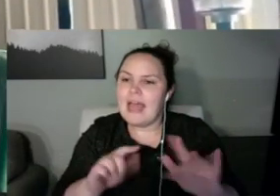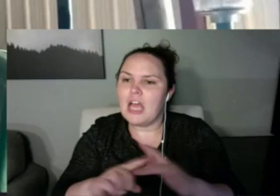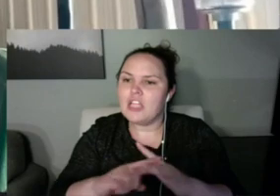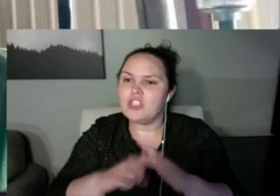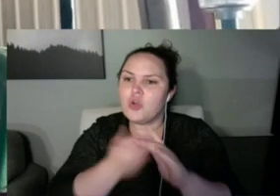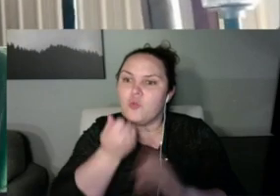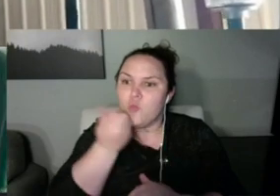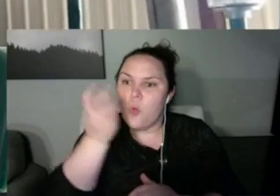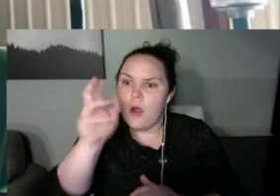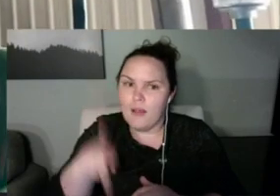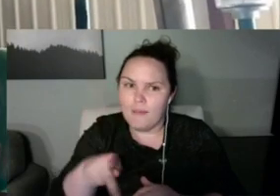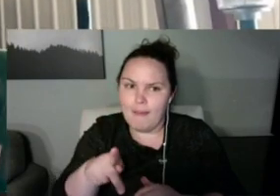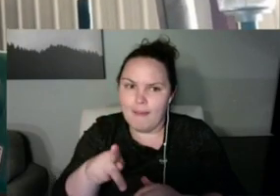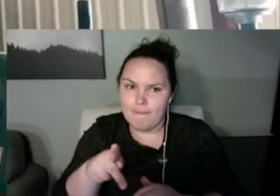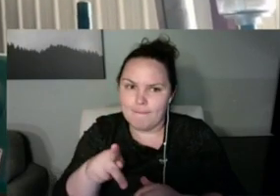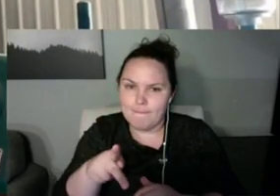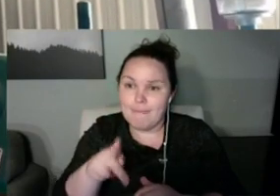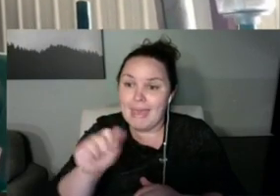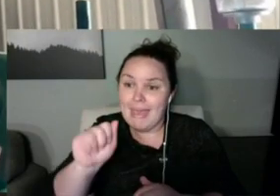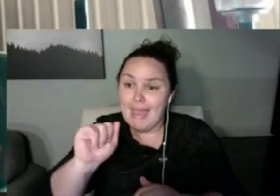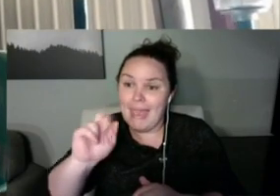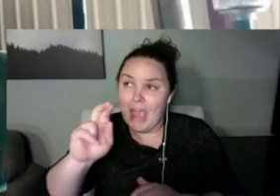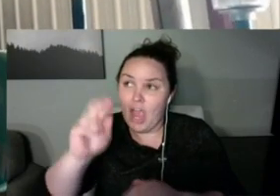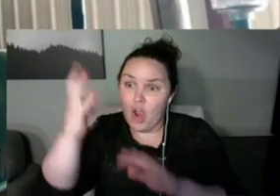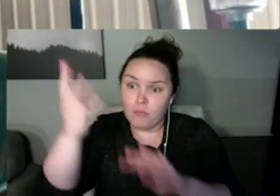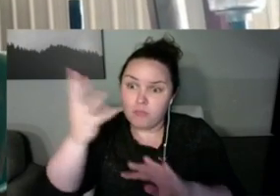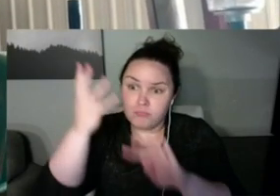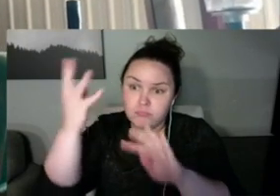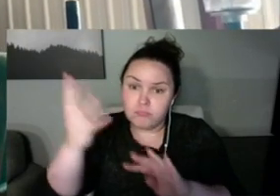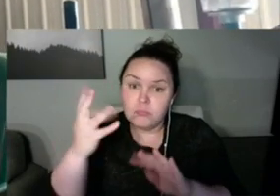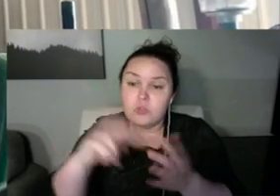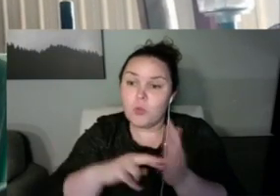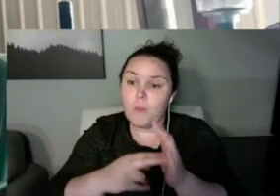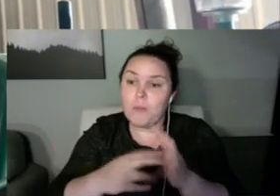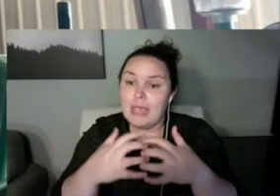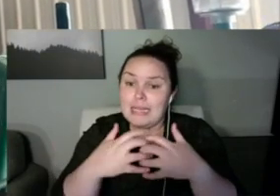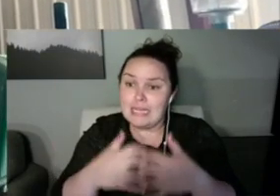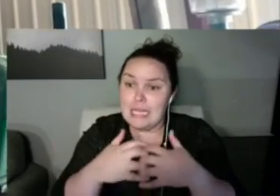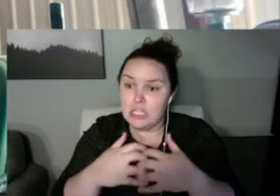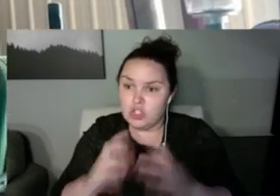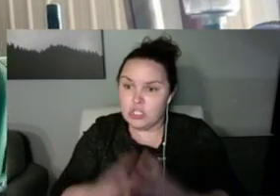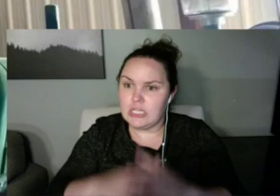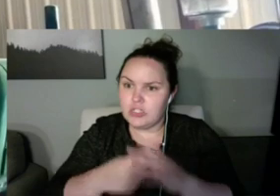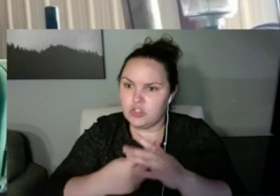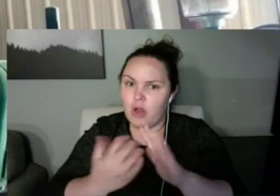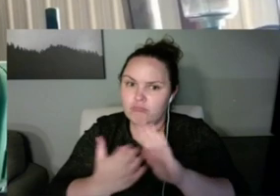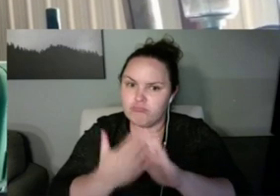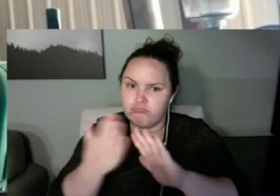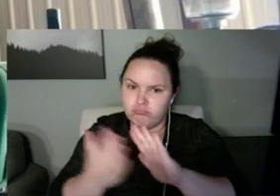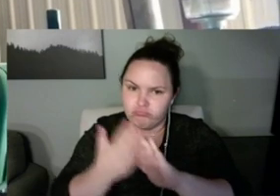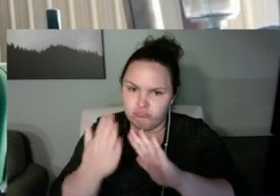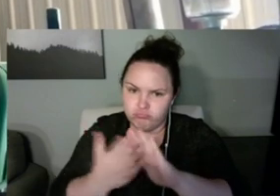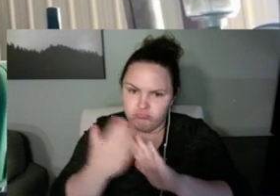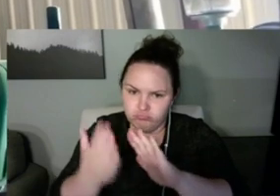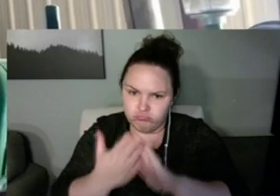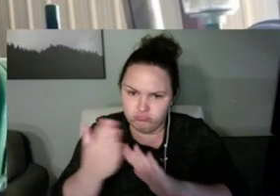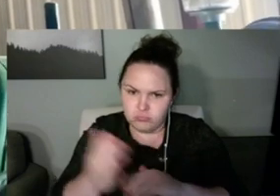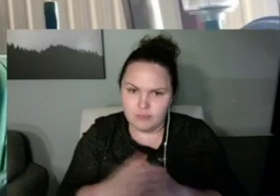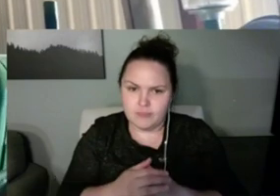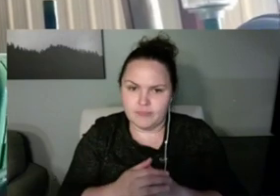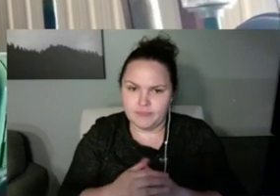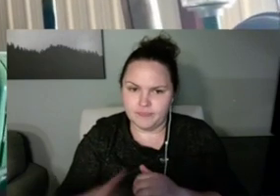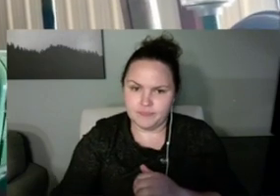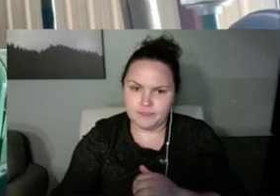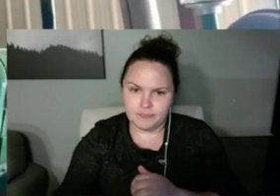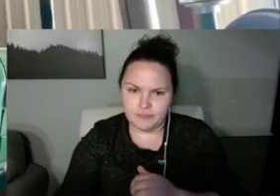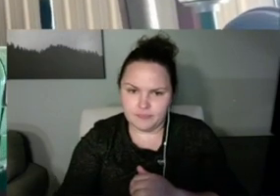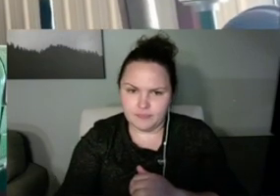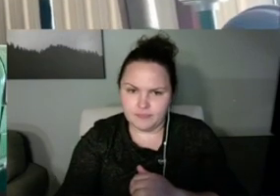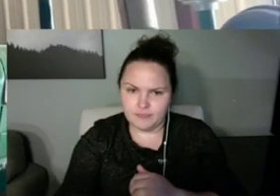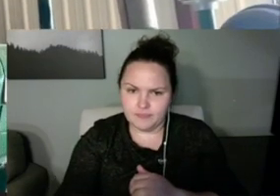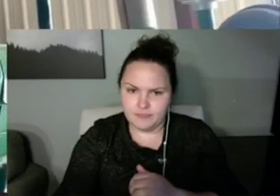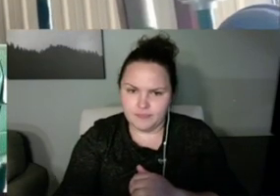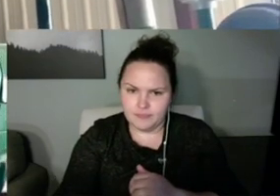And then I will shut it off so I can talk a little bit more about how I acquired it